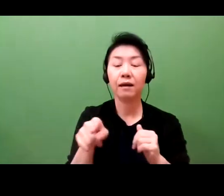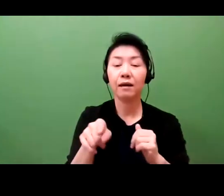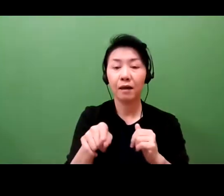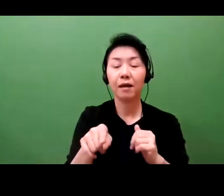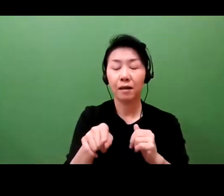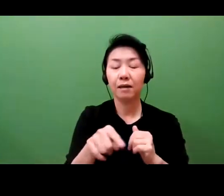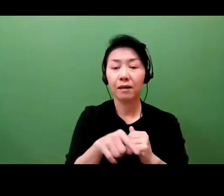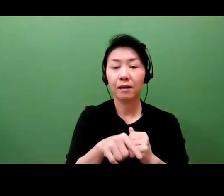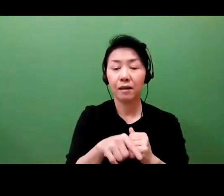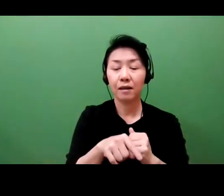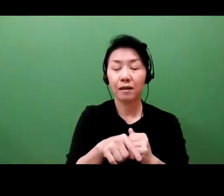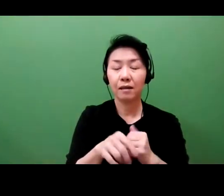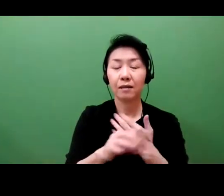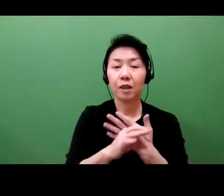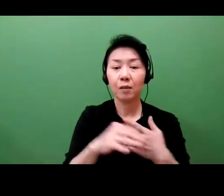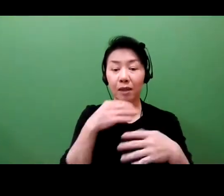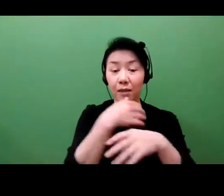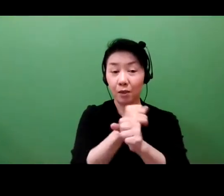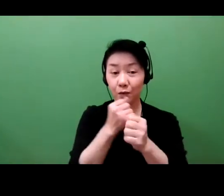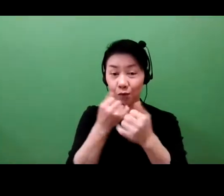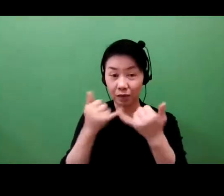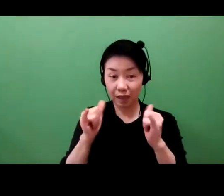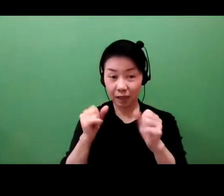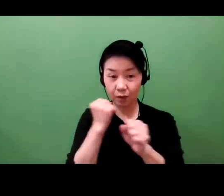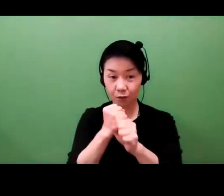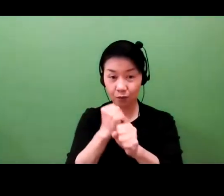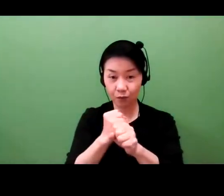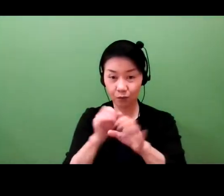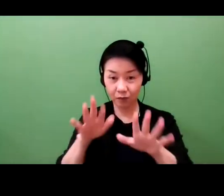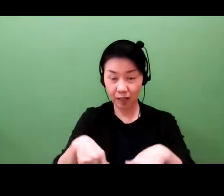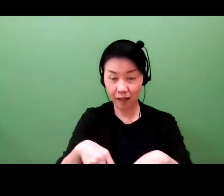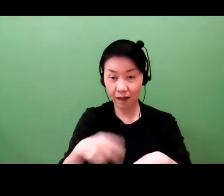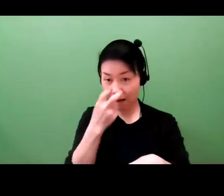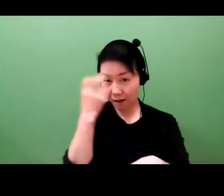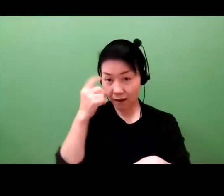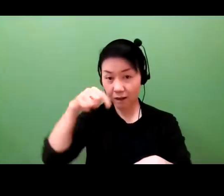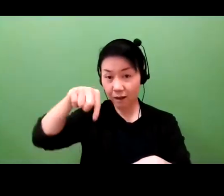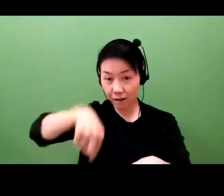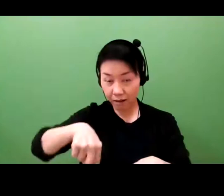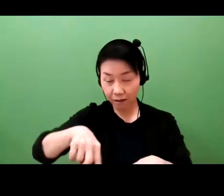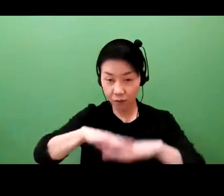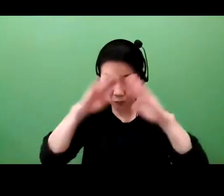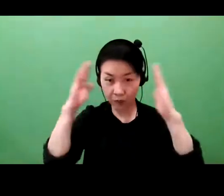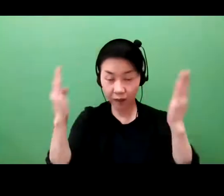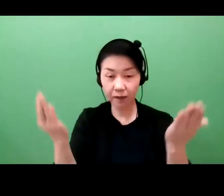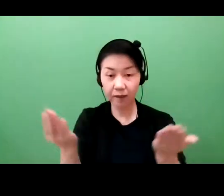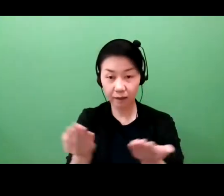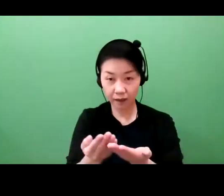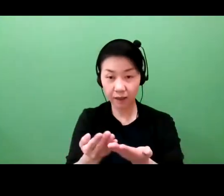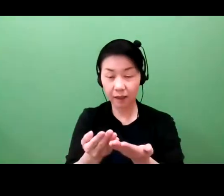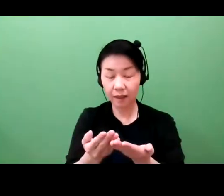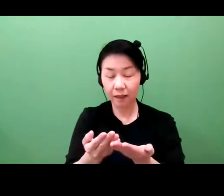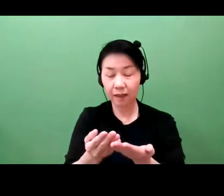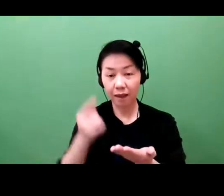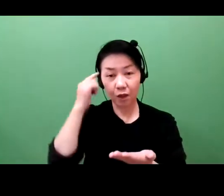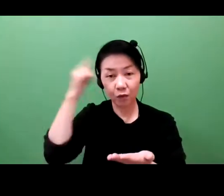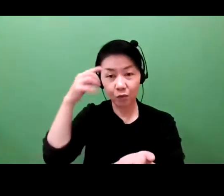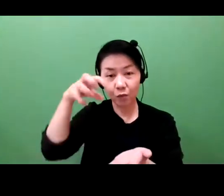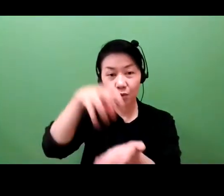You will not be able to afford to patent them all. Patents are expensive. So how do you decide?